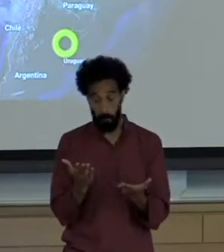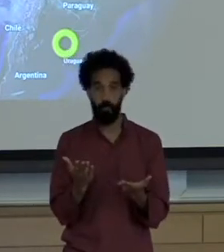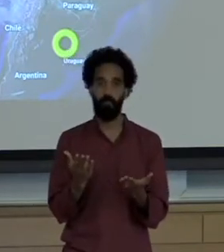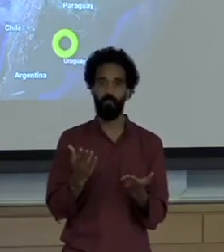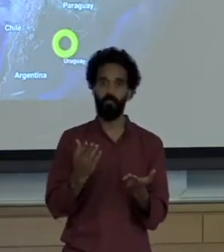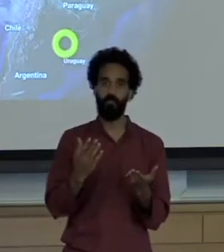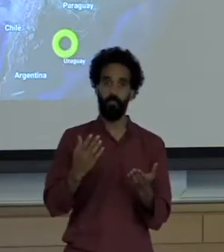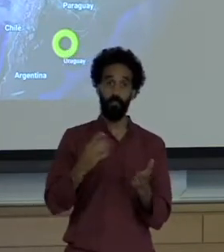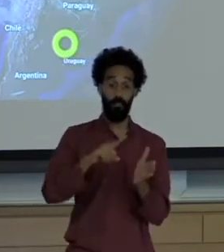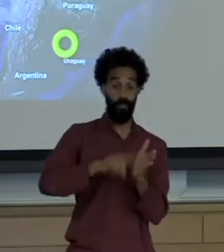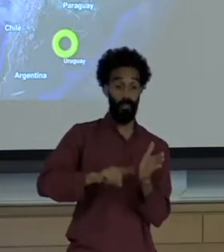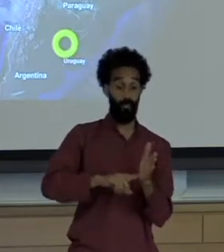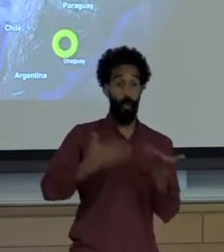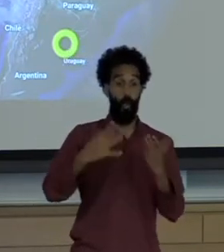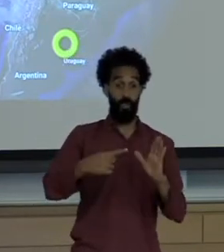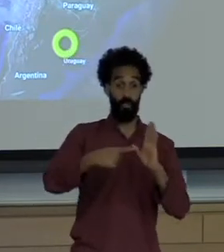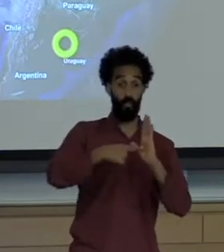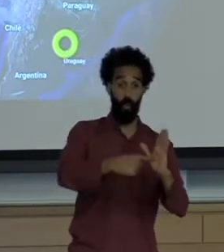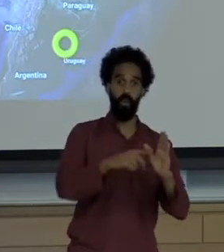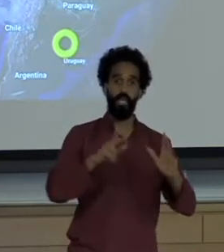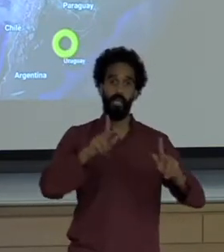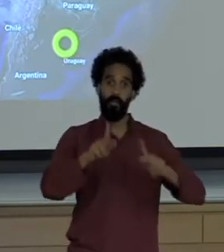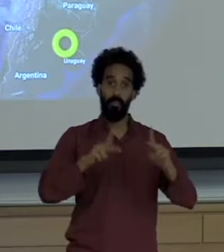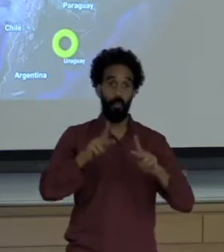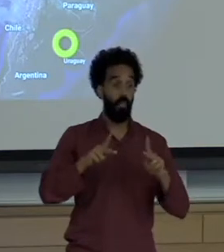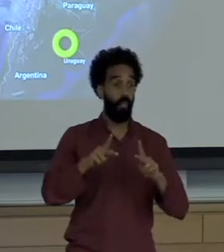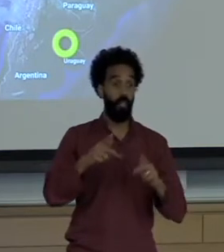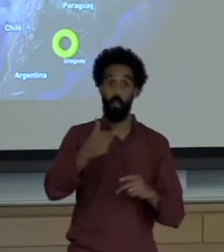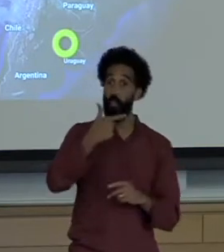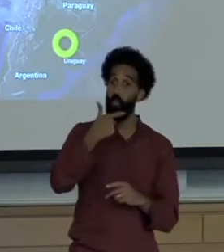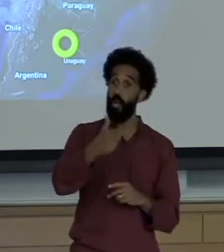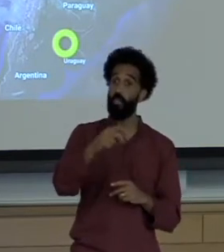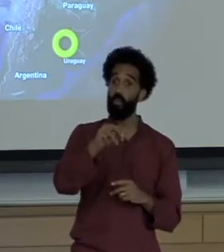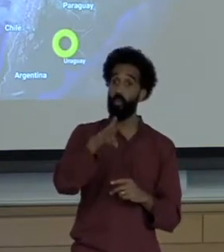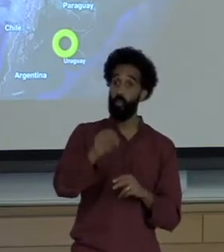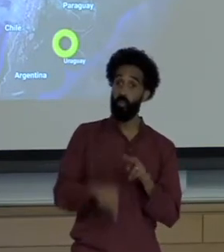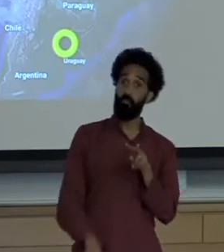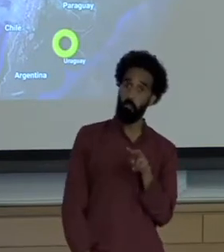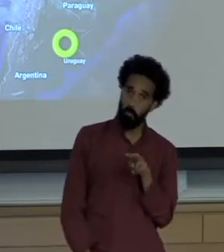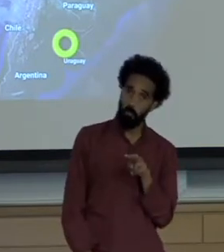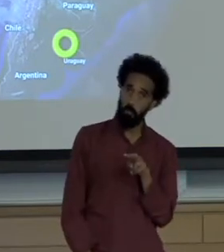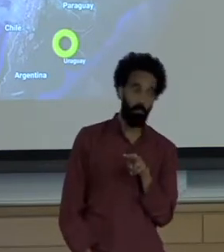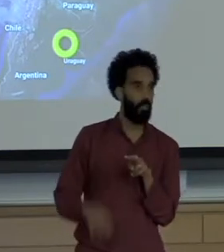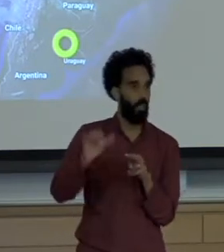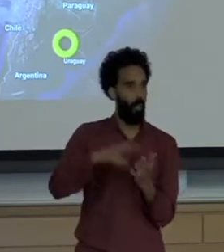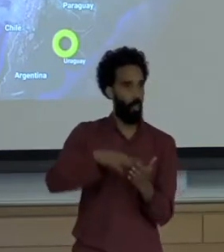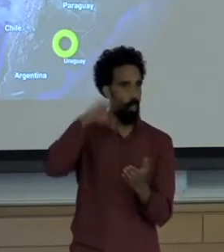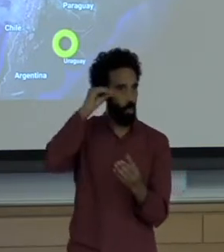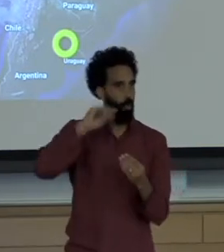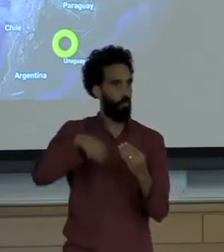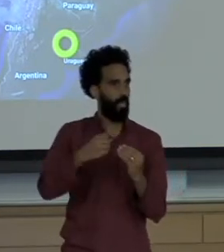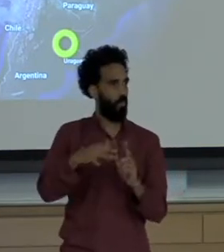Learns about environmental risk mostly from the news media. So take a minute and think about the latest